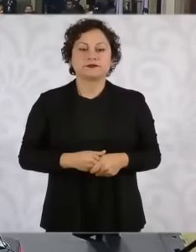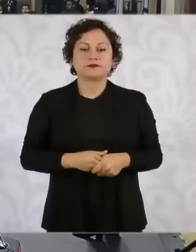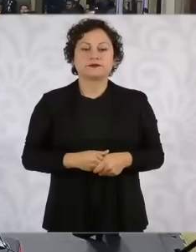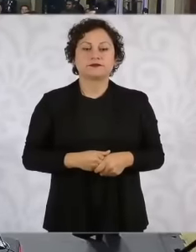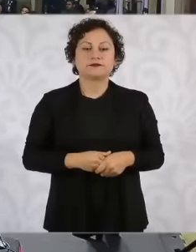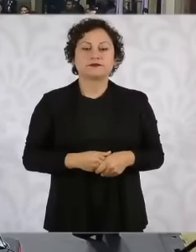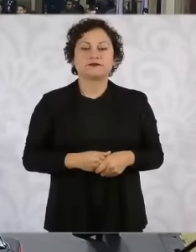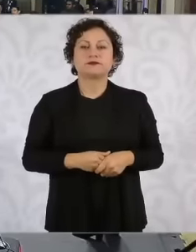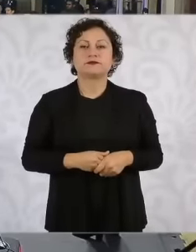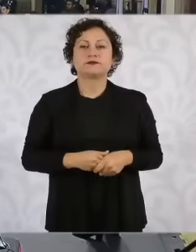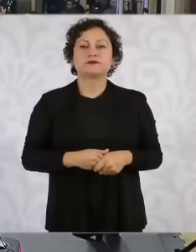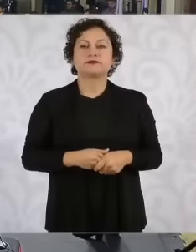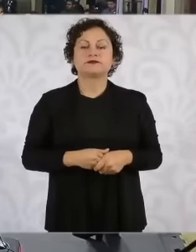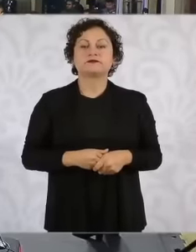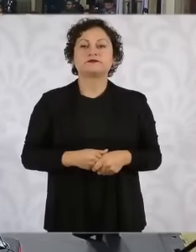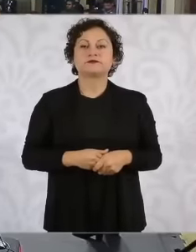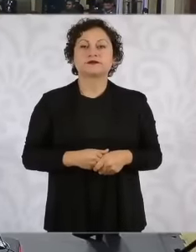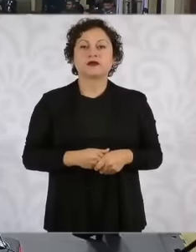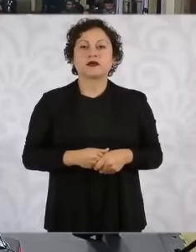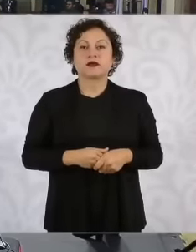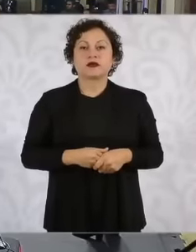we must remember the issue of Sinaloa